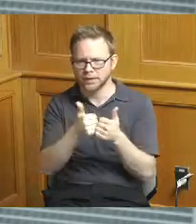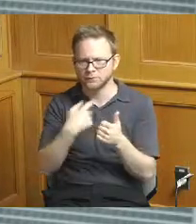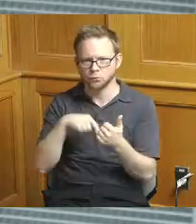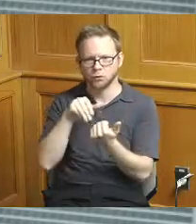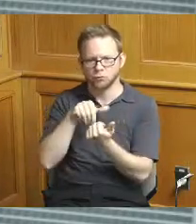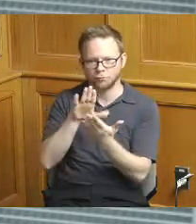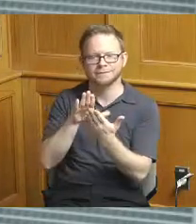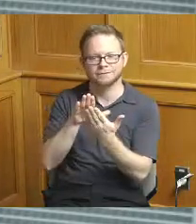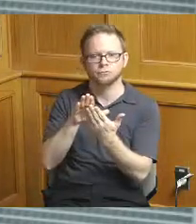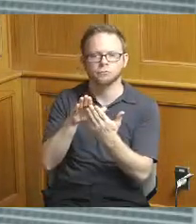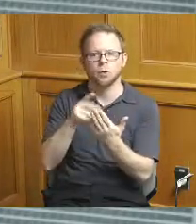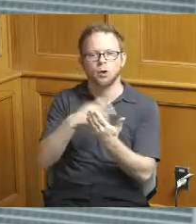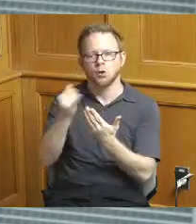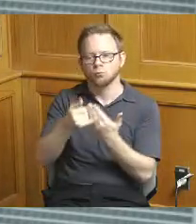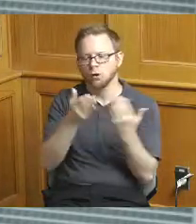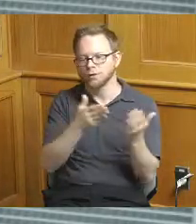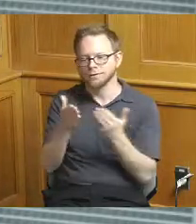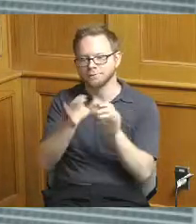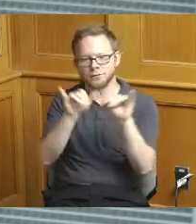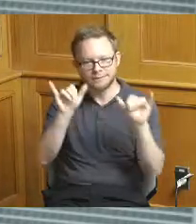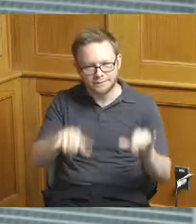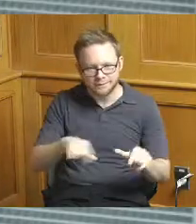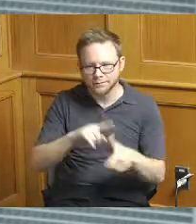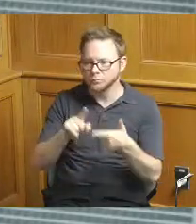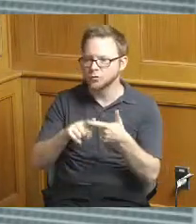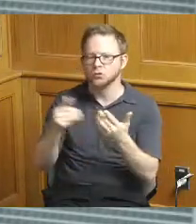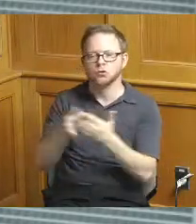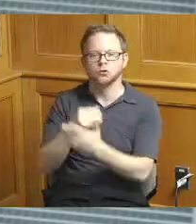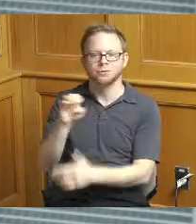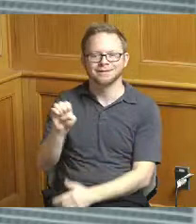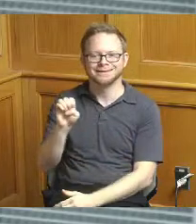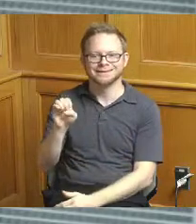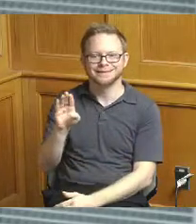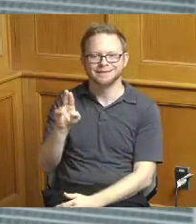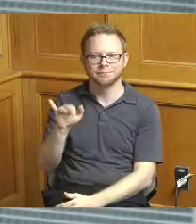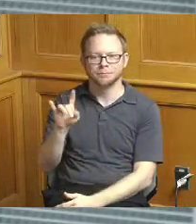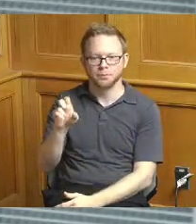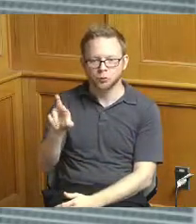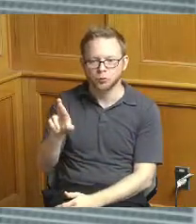systems the use of e-builder kind of centralizing some of these functions getting resources to the